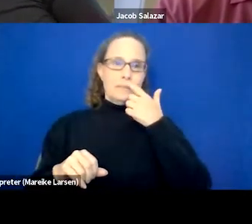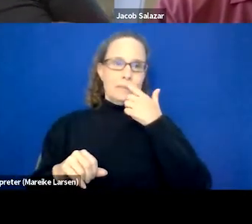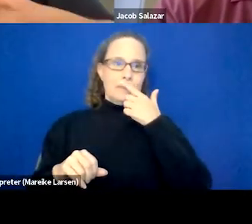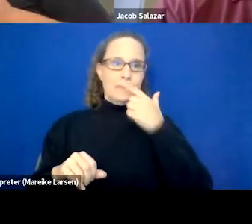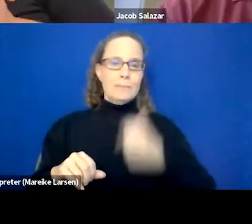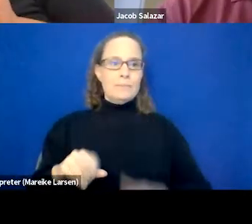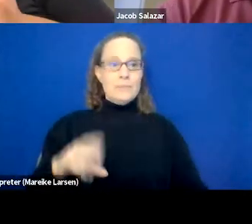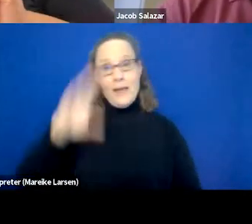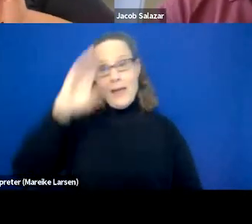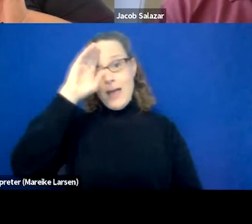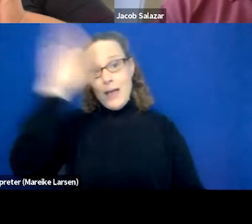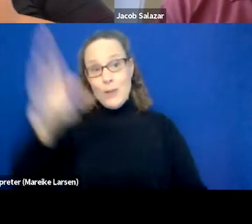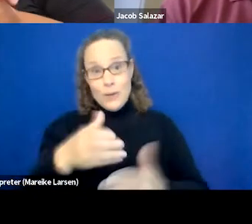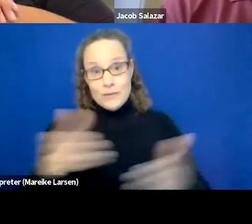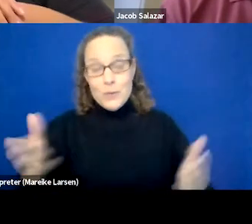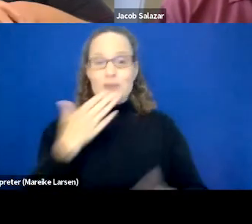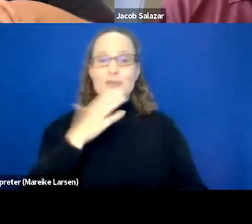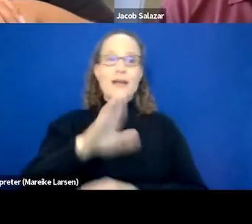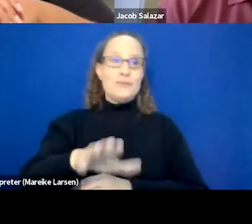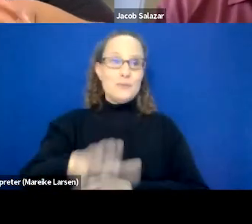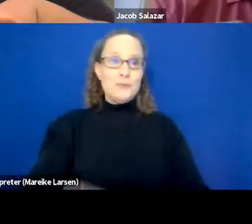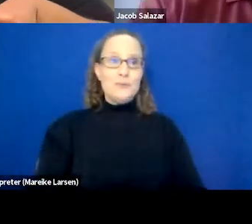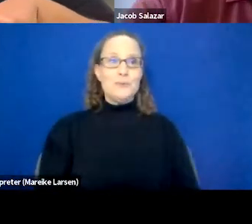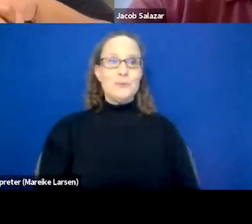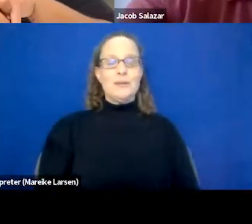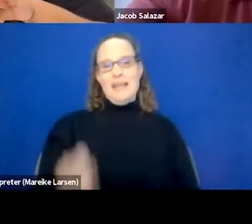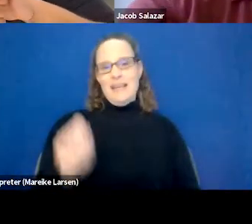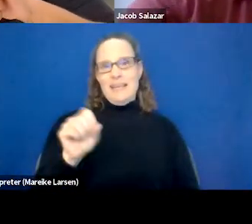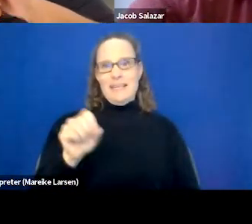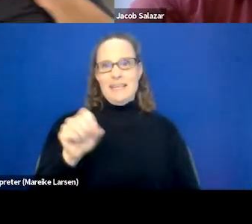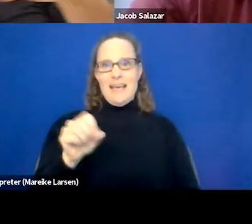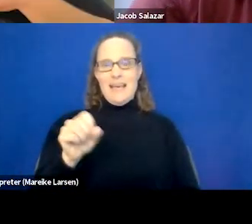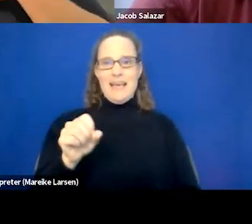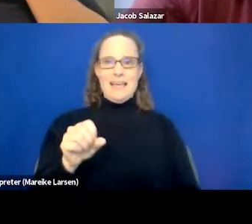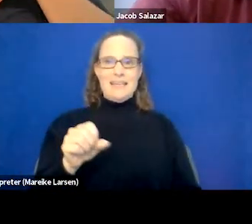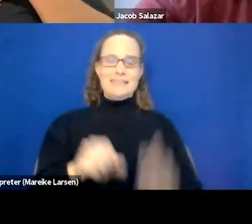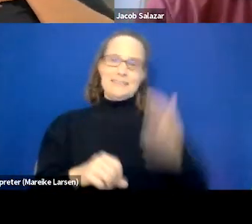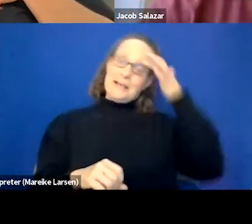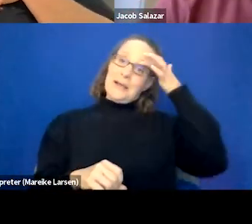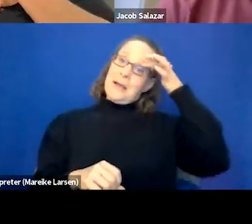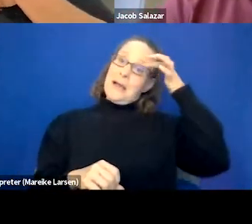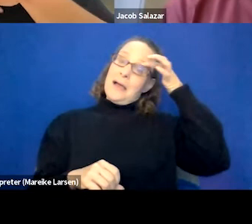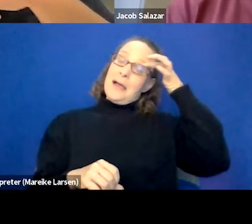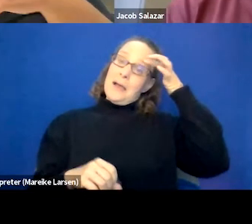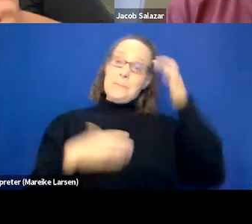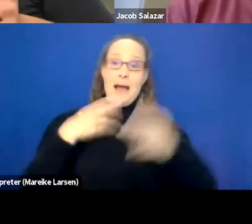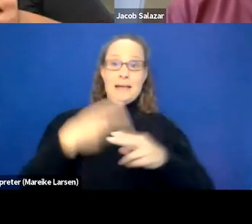Hello everyone, good afternoon. Yes, it's noon where we all are at again. My name is Sabrina Fields,